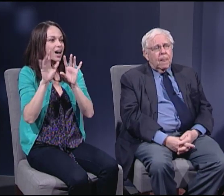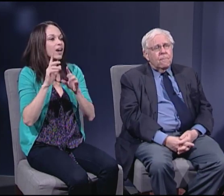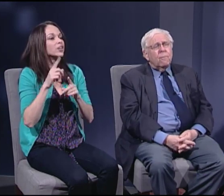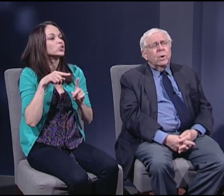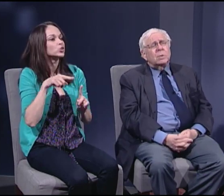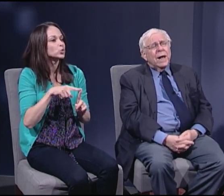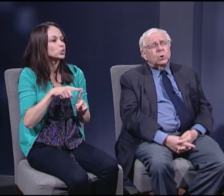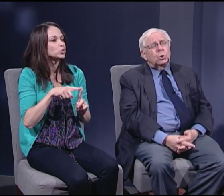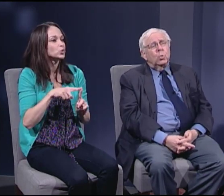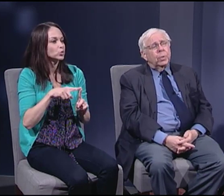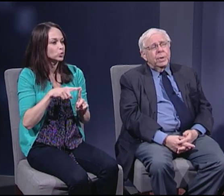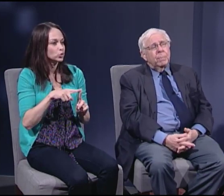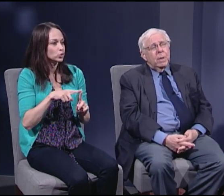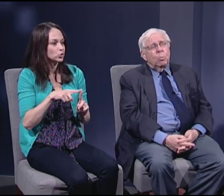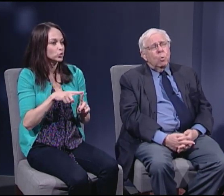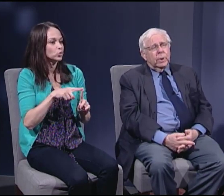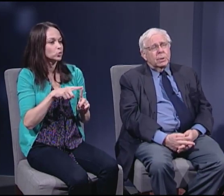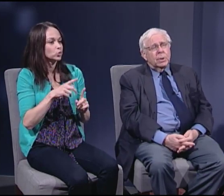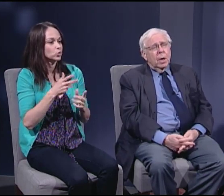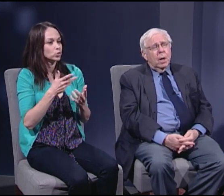for an election really to be important.